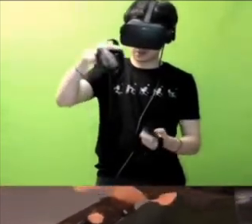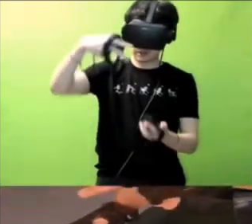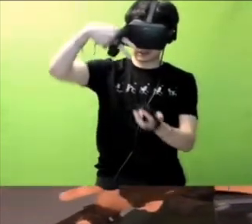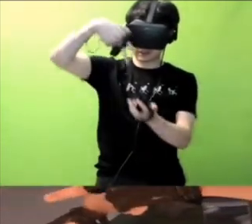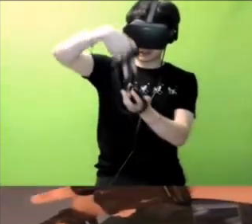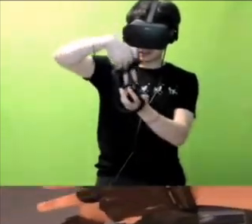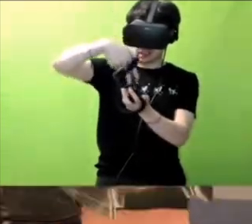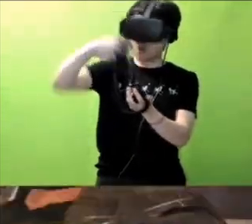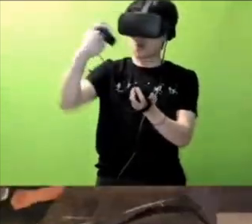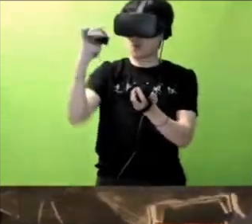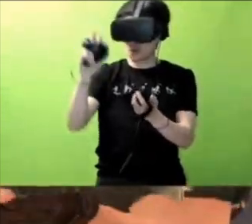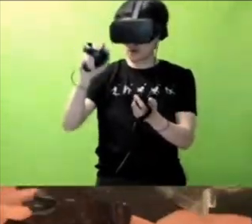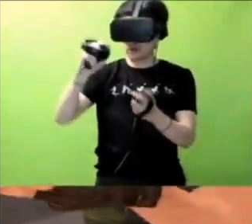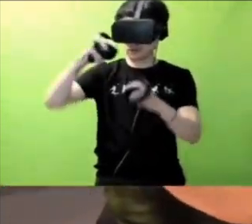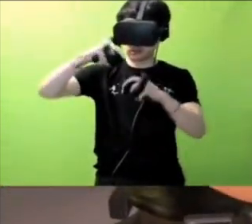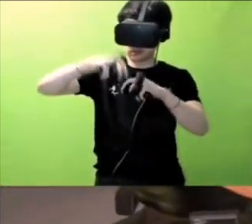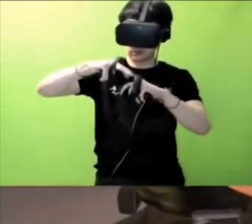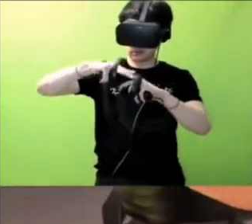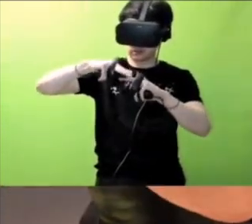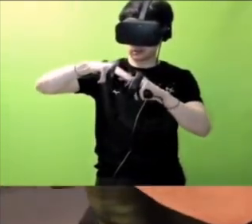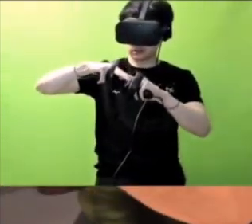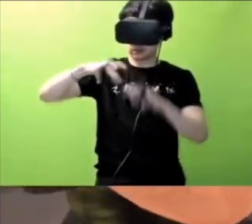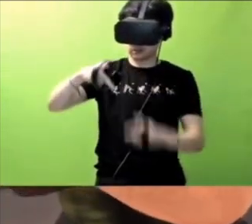Are you standing or sitting?